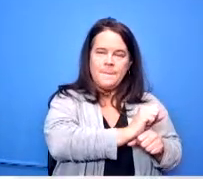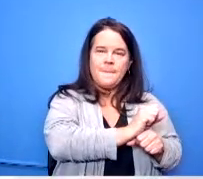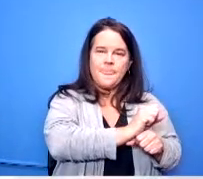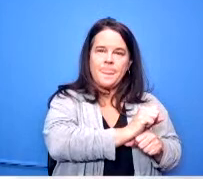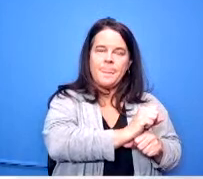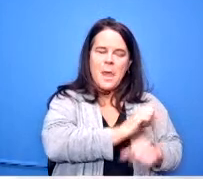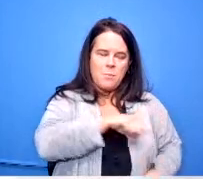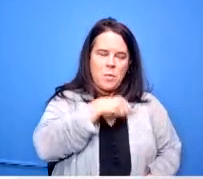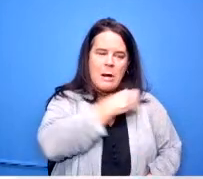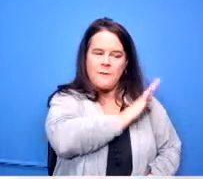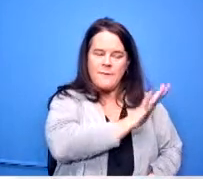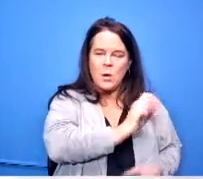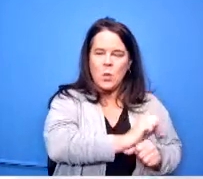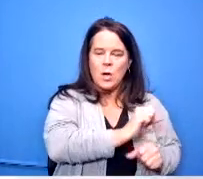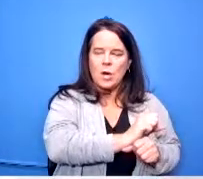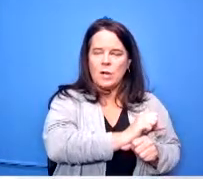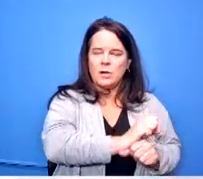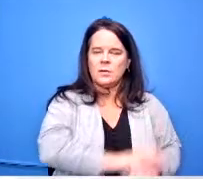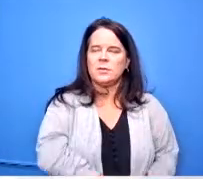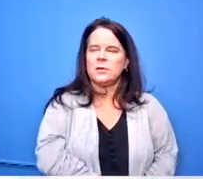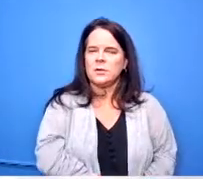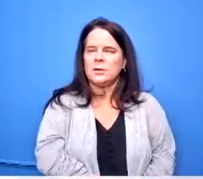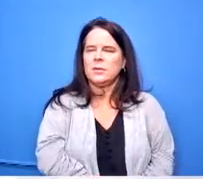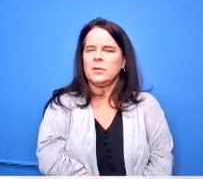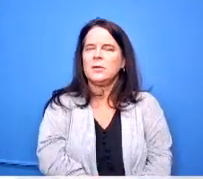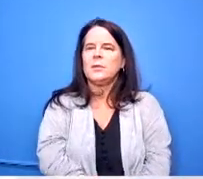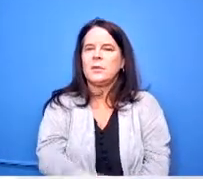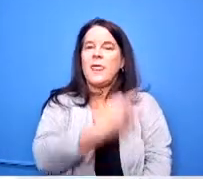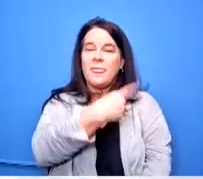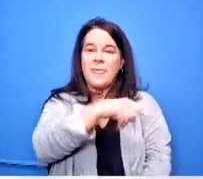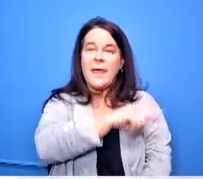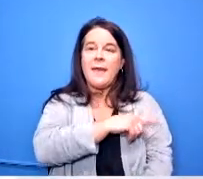their work so they they have addressed a lot of those things that you've that you've mentioned